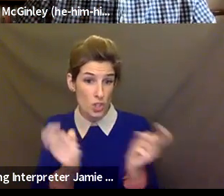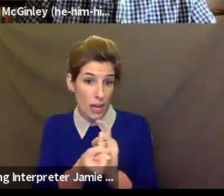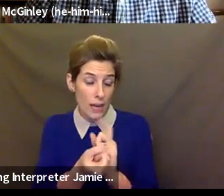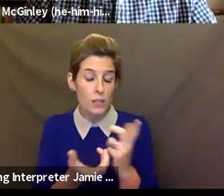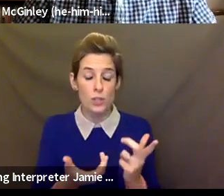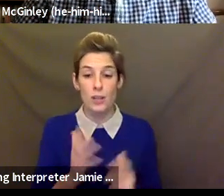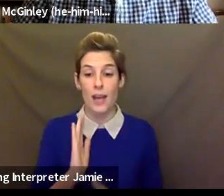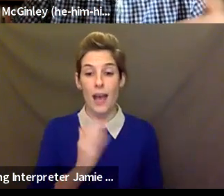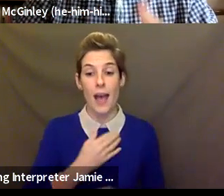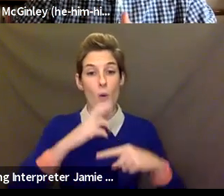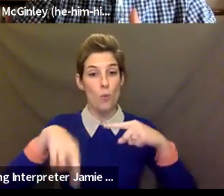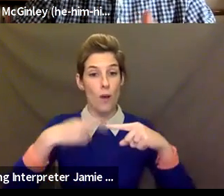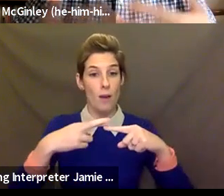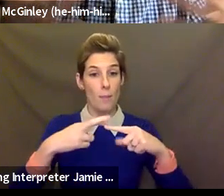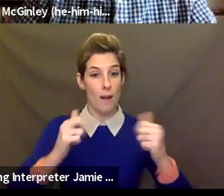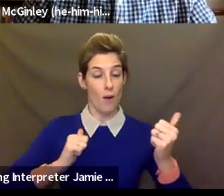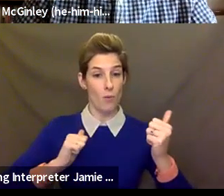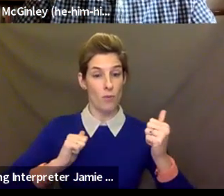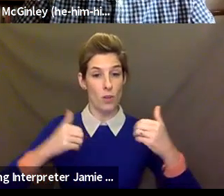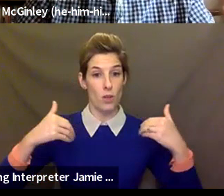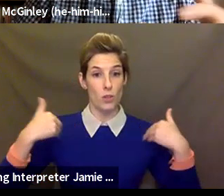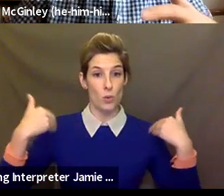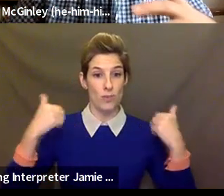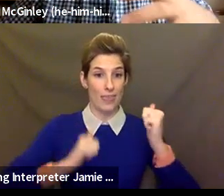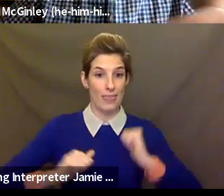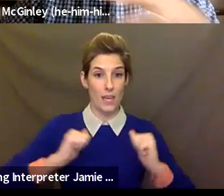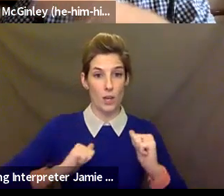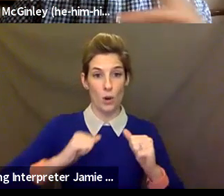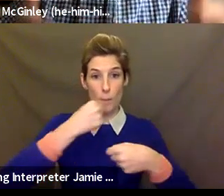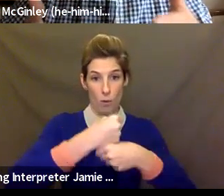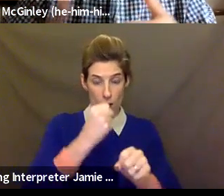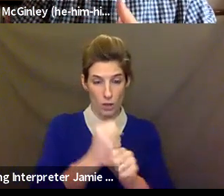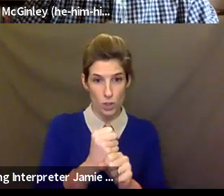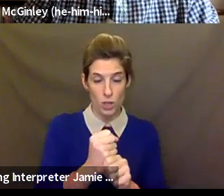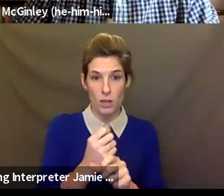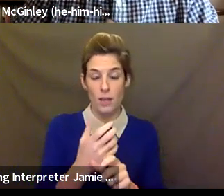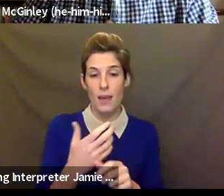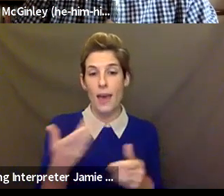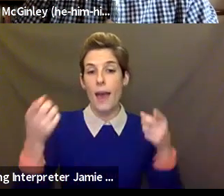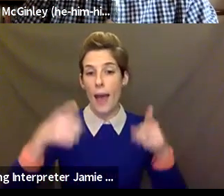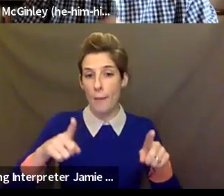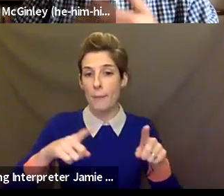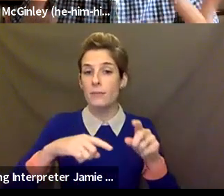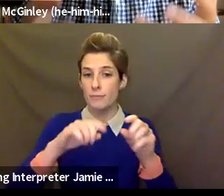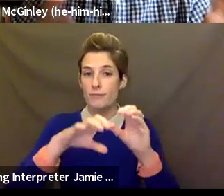production happened virtually this past summer, and the goals